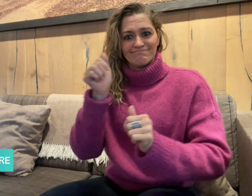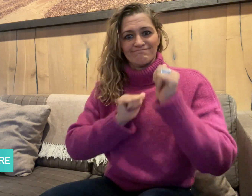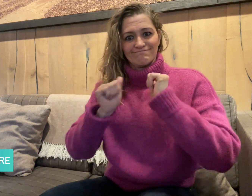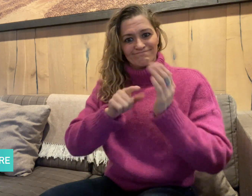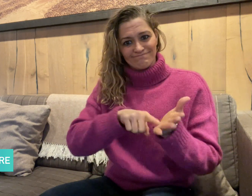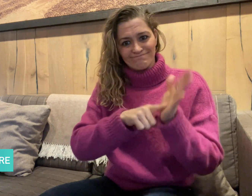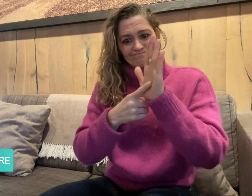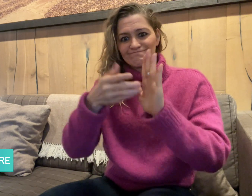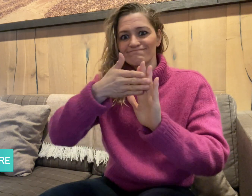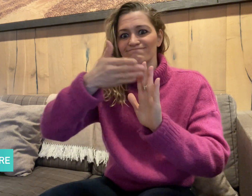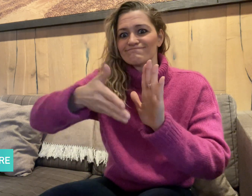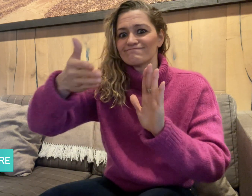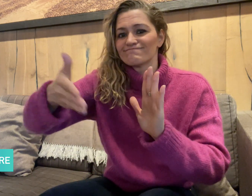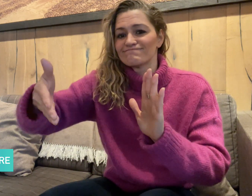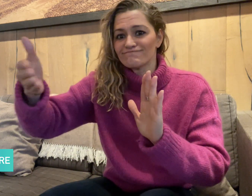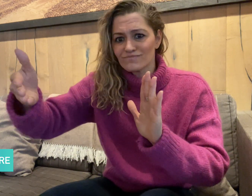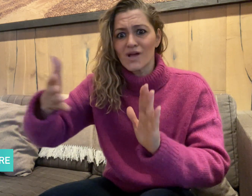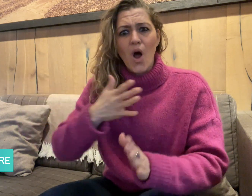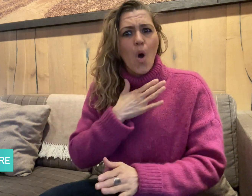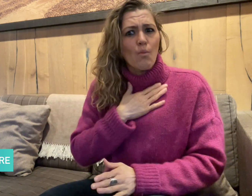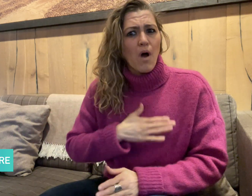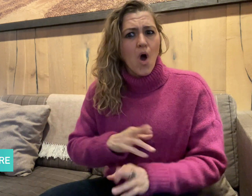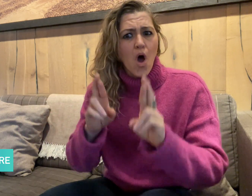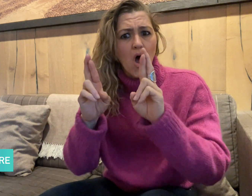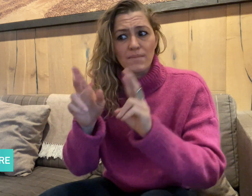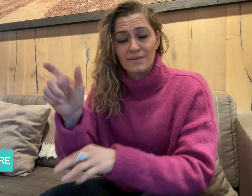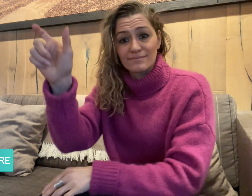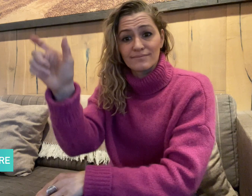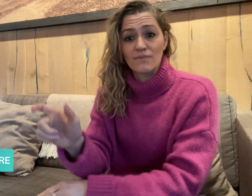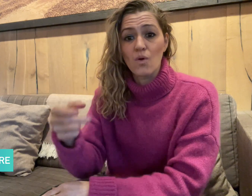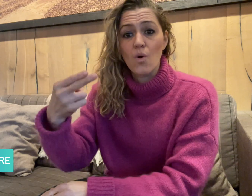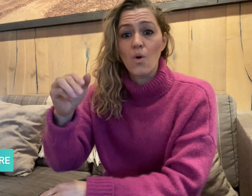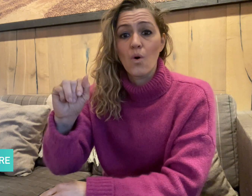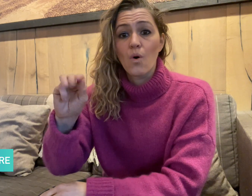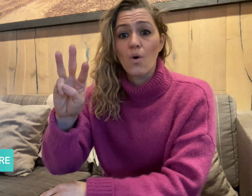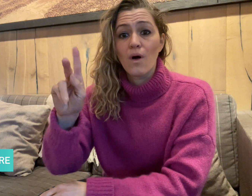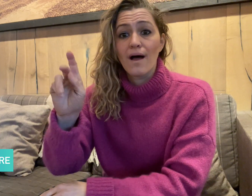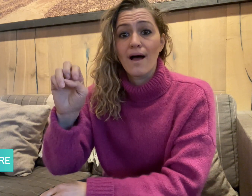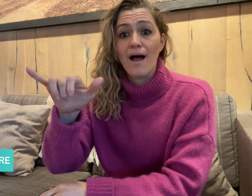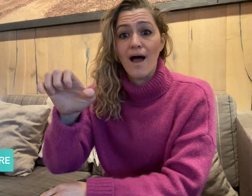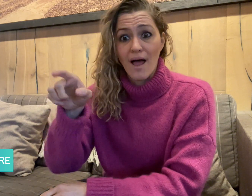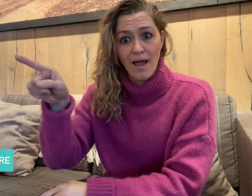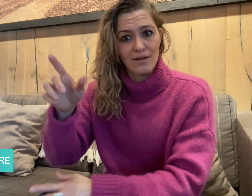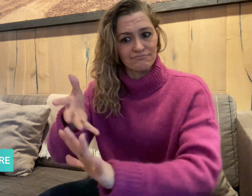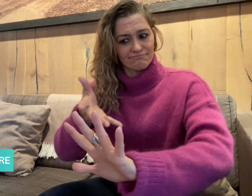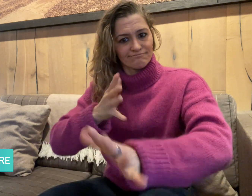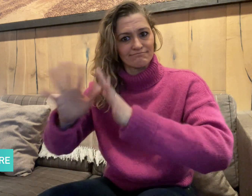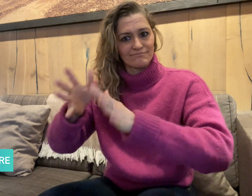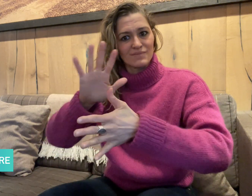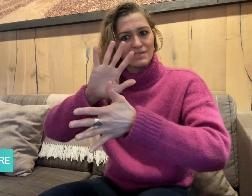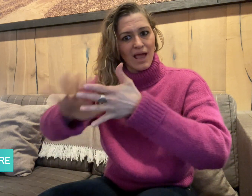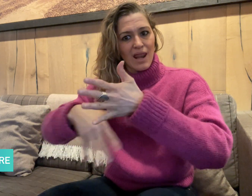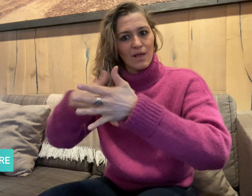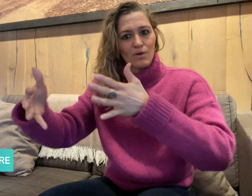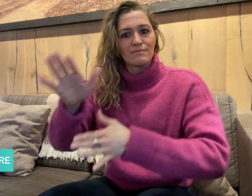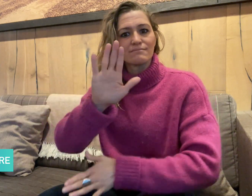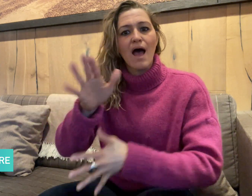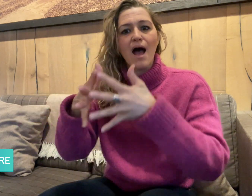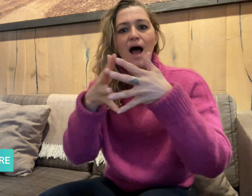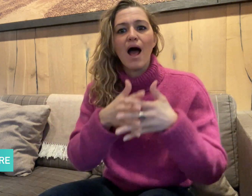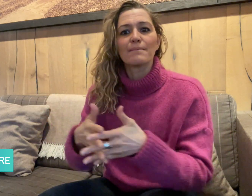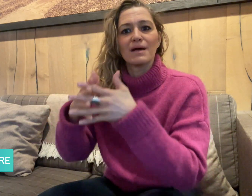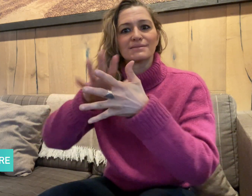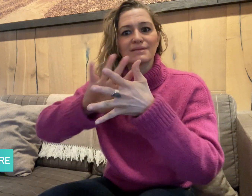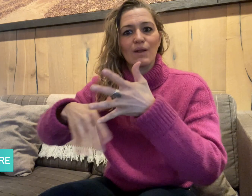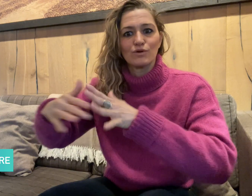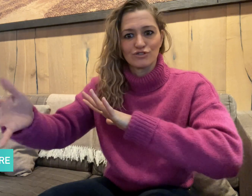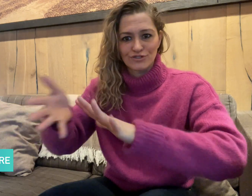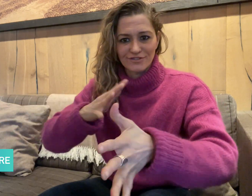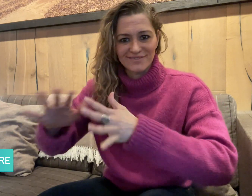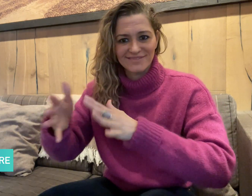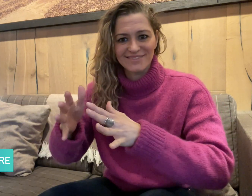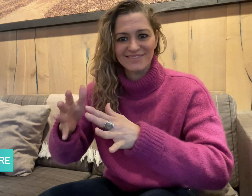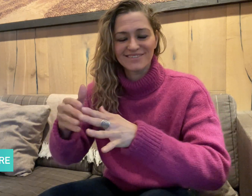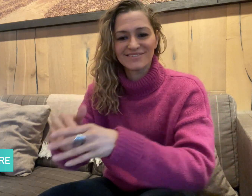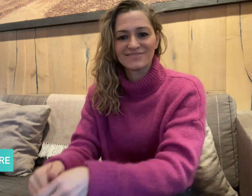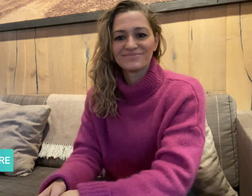that Hawkeye will use American Sign Language.